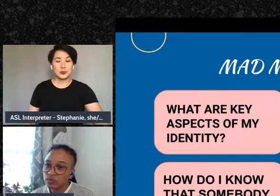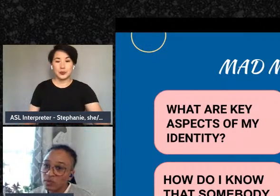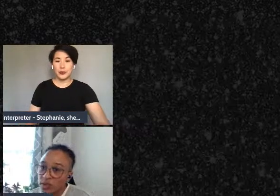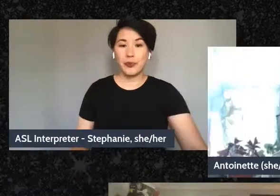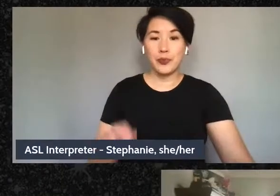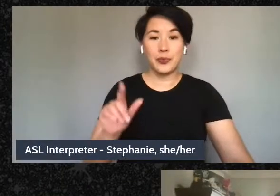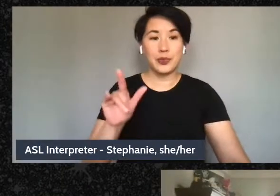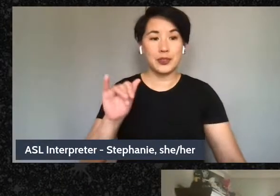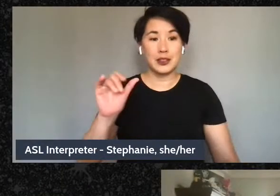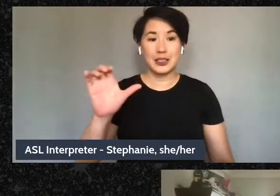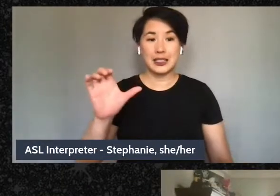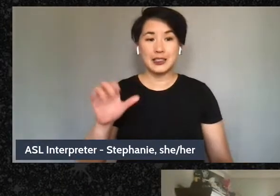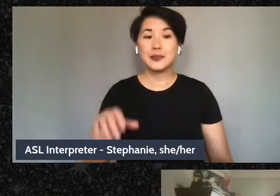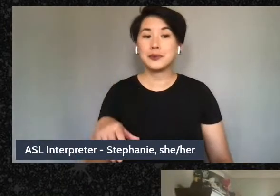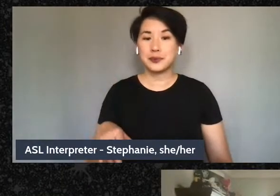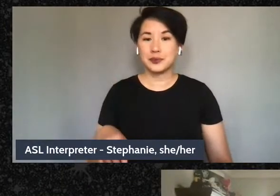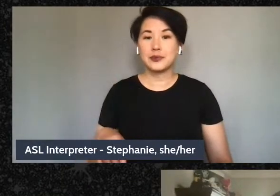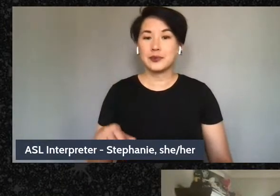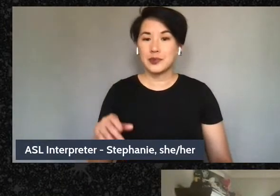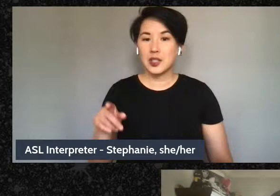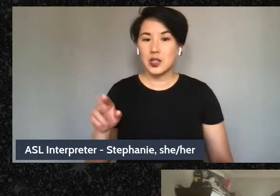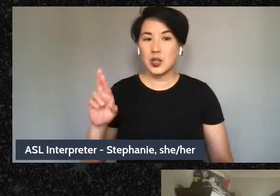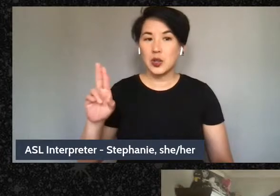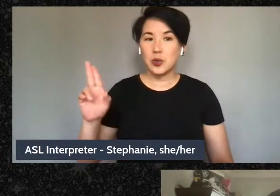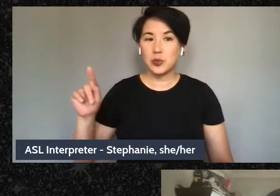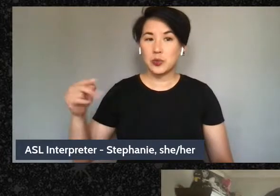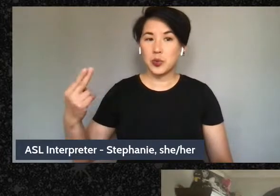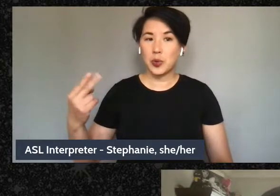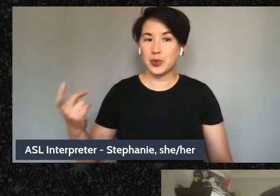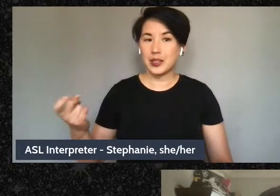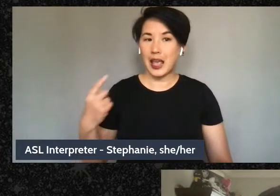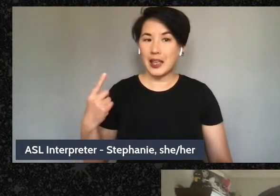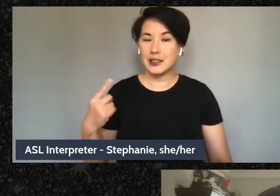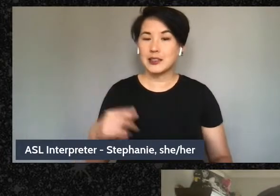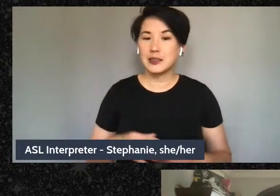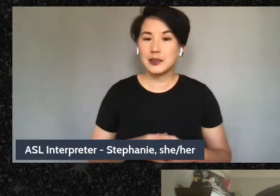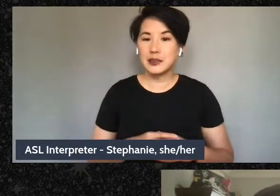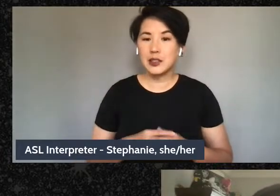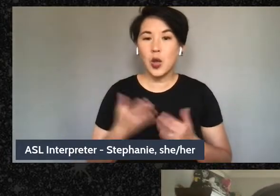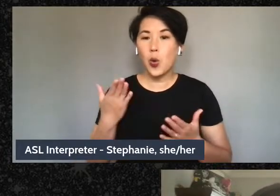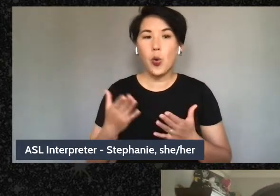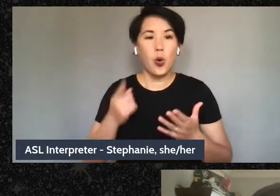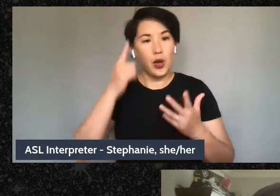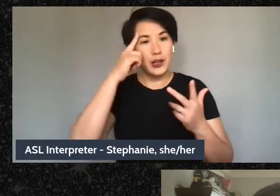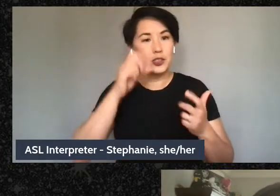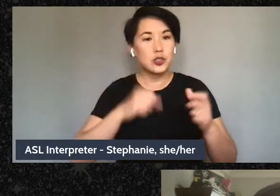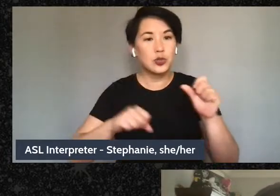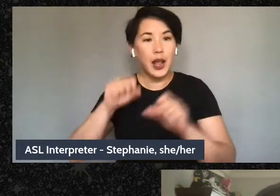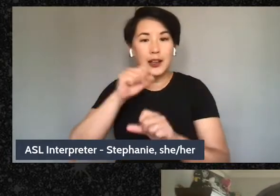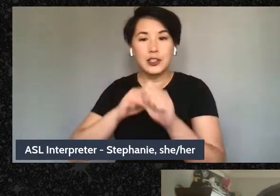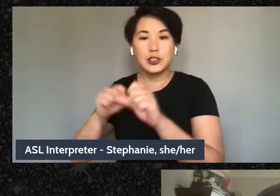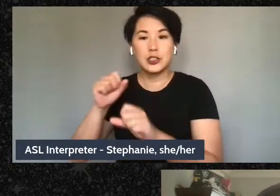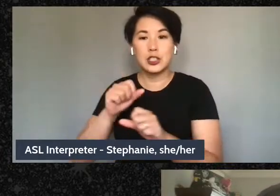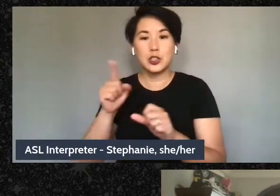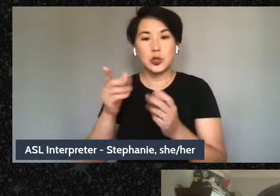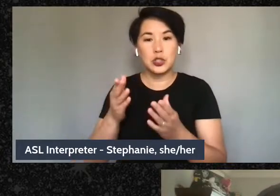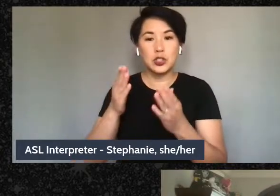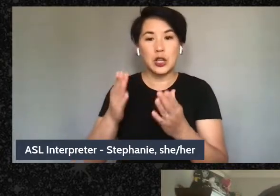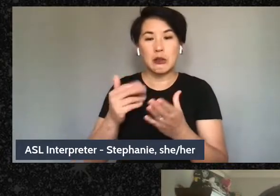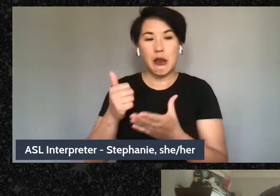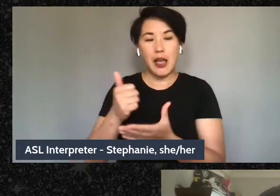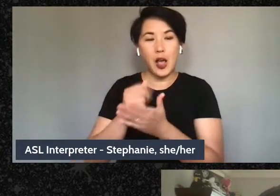strategies do you suggest to help people not fall into the negativity trap in the soil? So we can